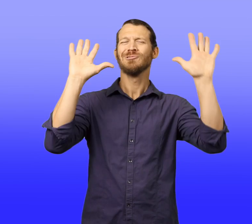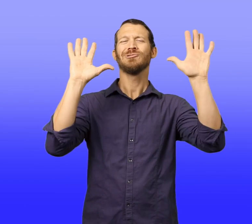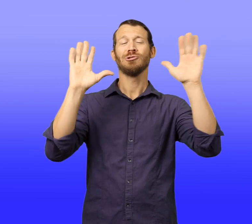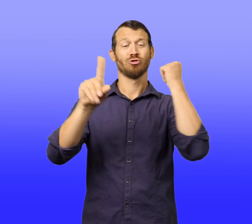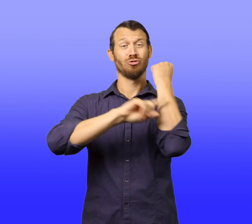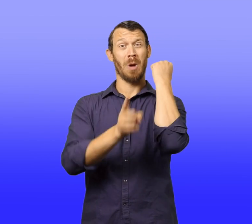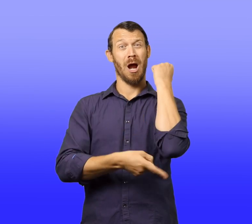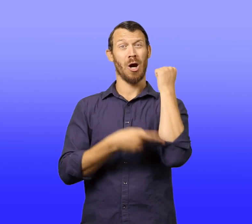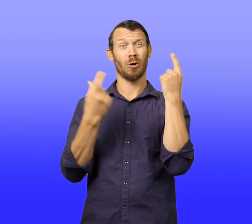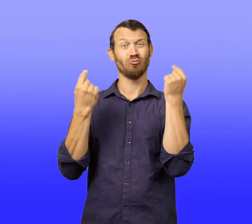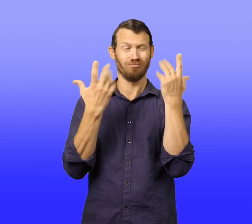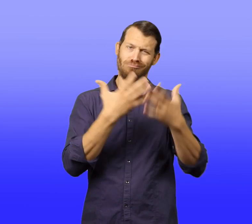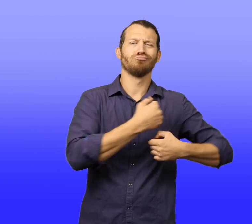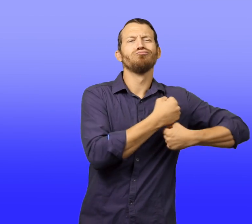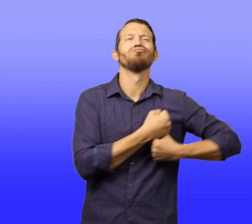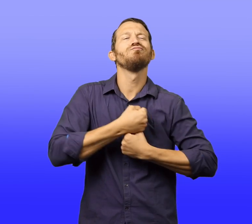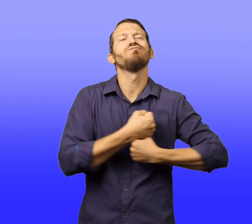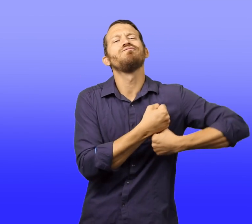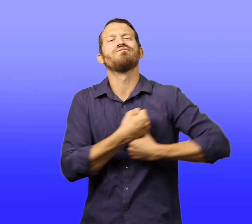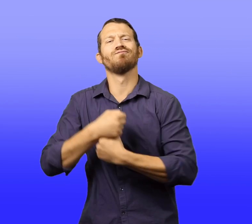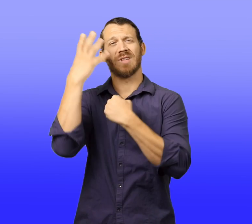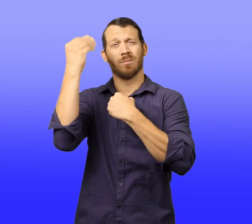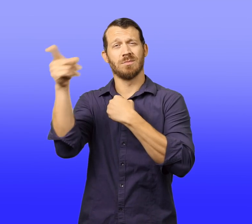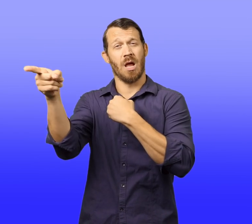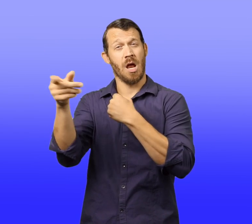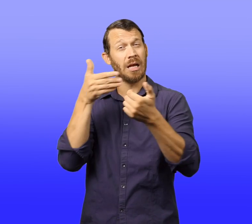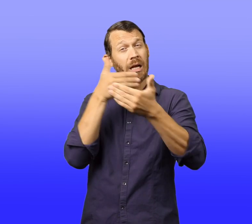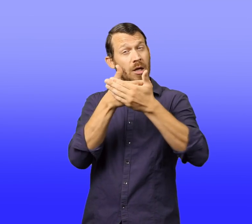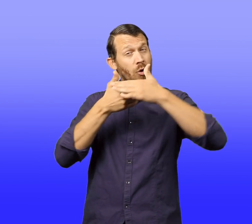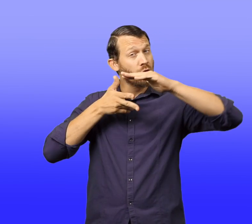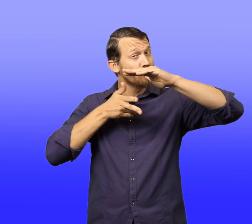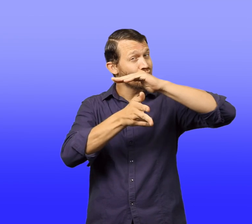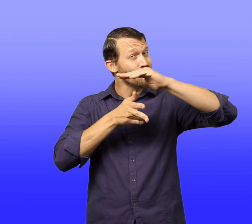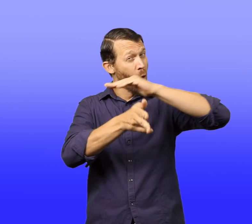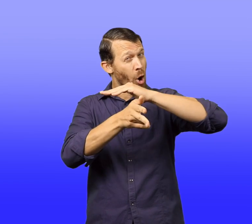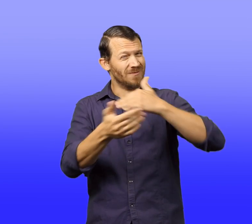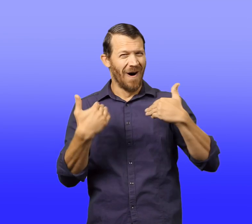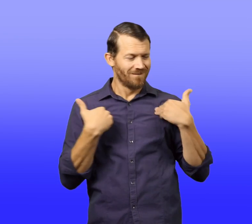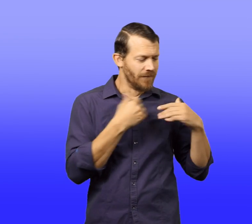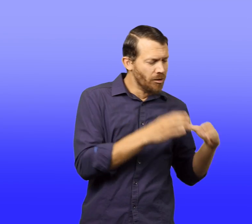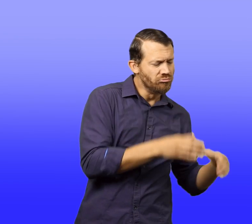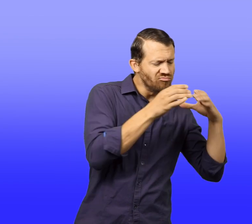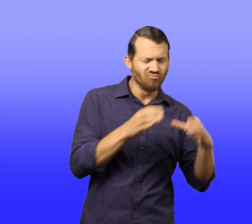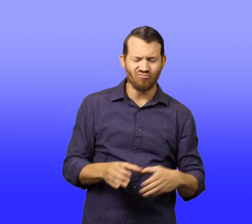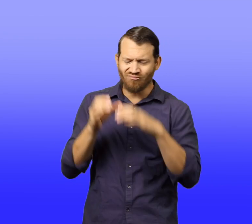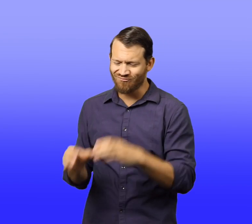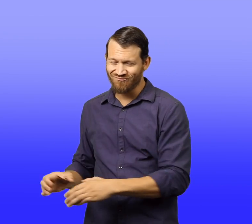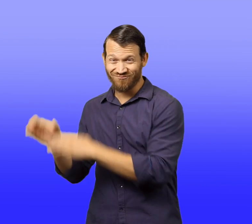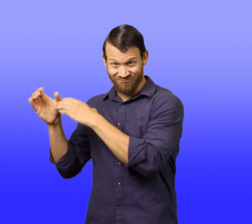After dinner, Walter took out the trash. Three cans stood next to the garage.